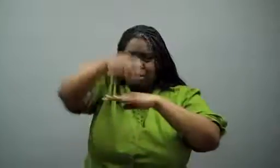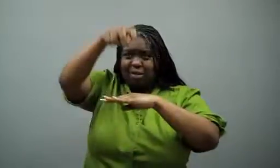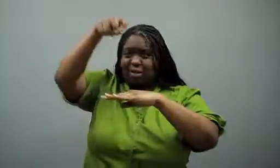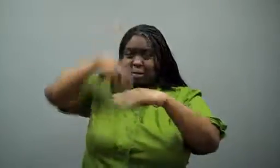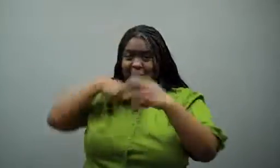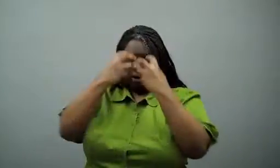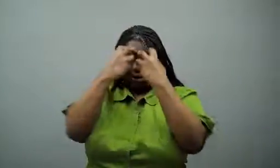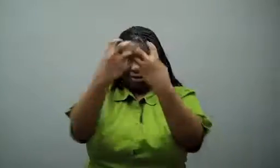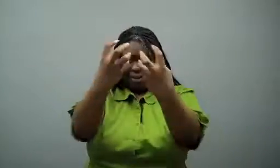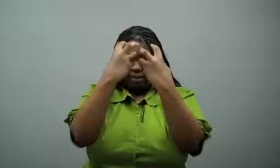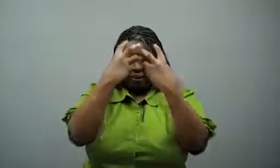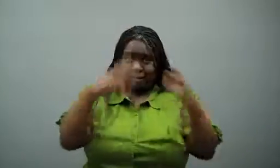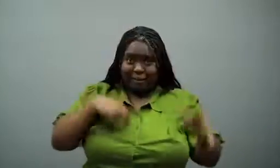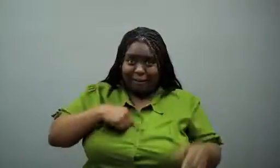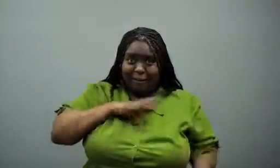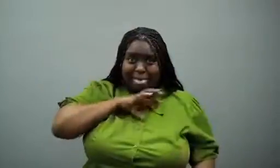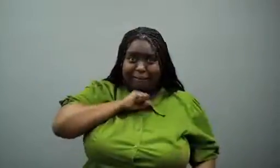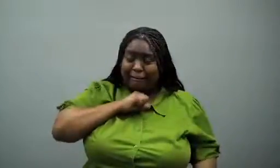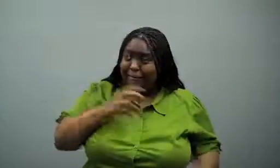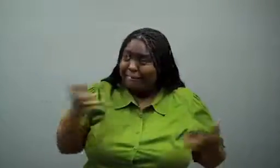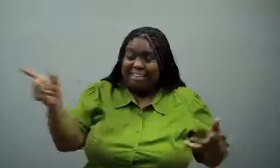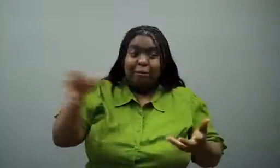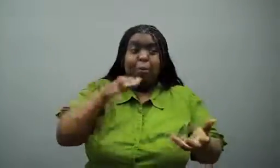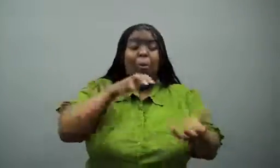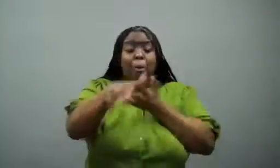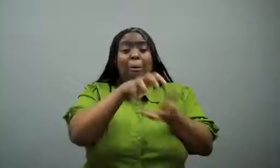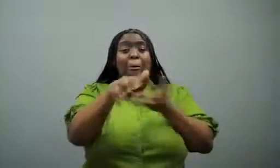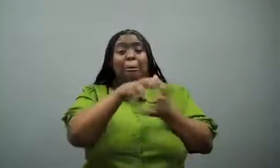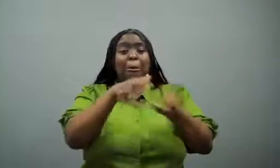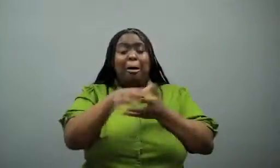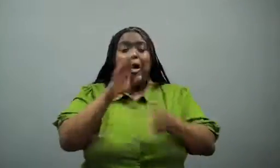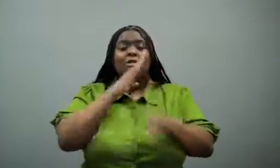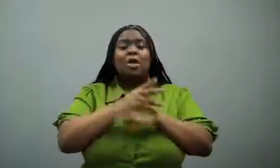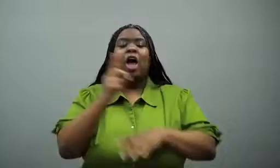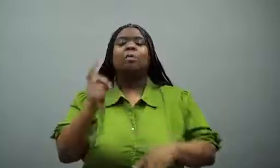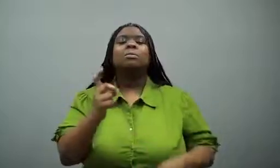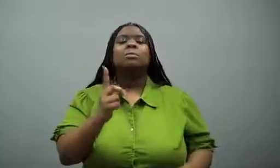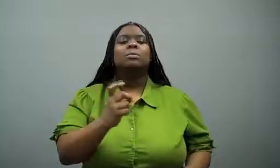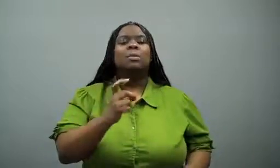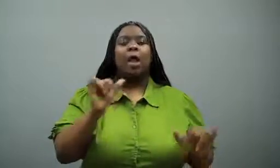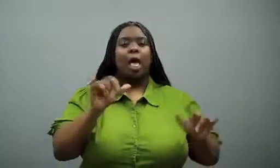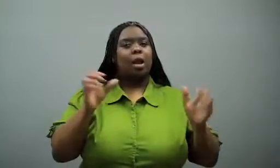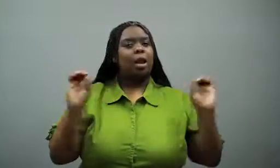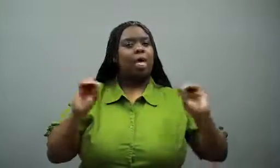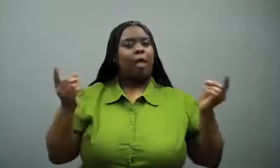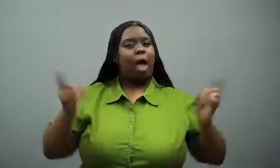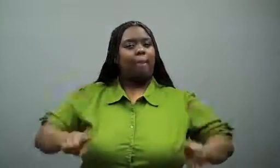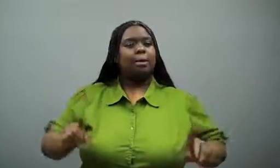I couldn't believe what I saw.